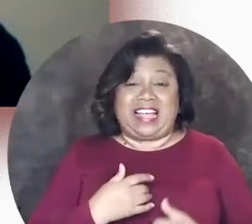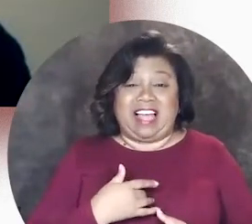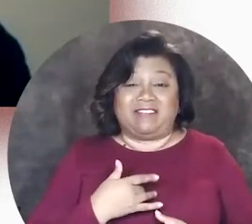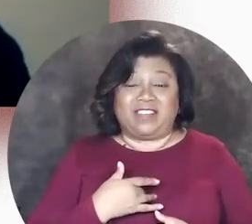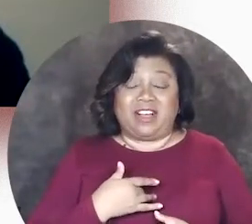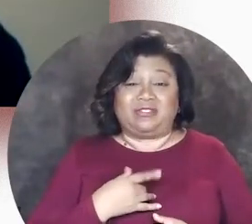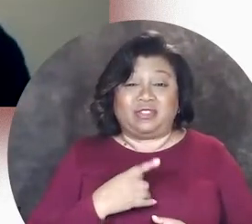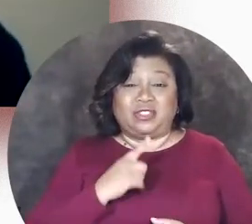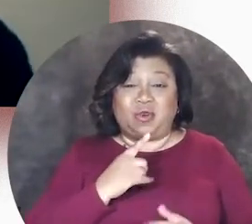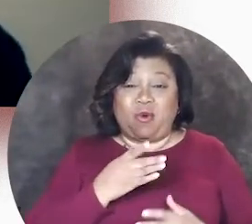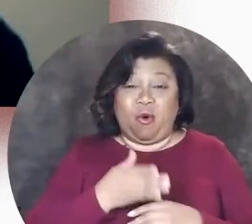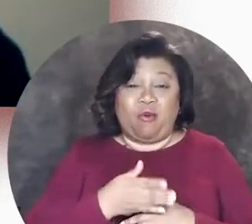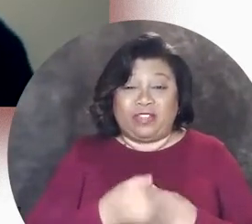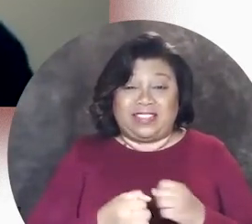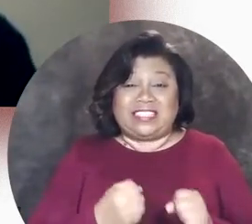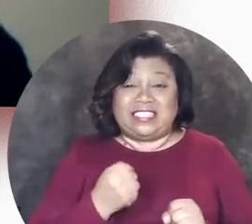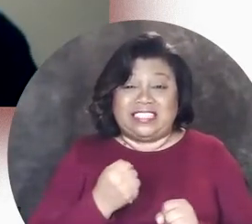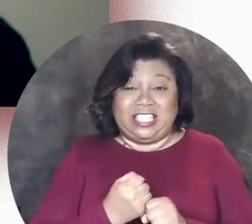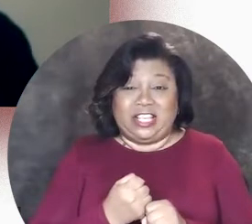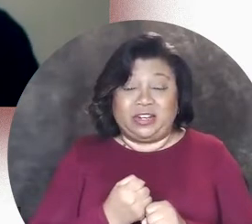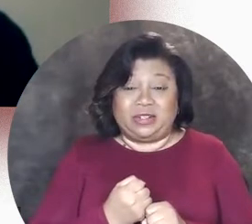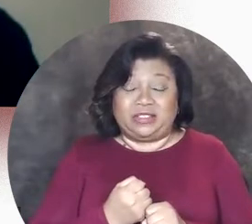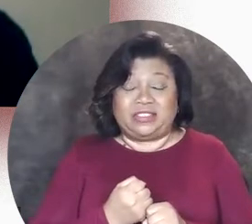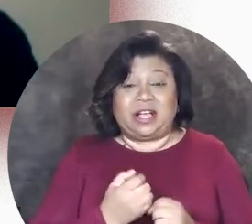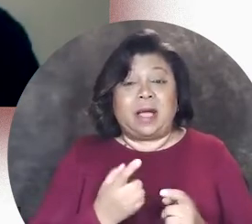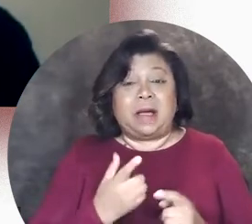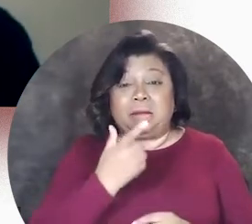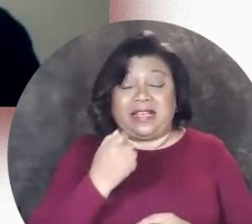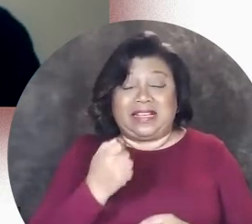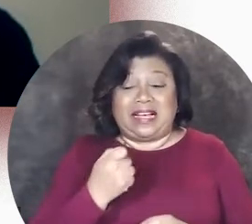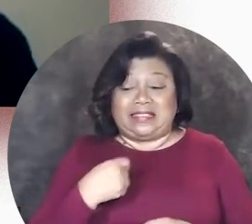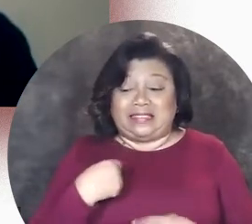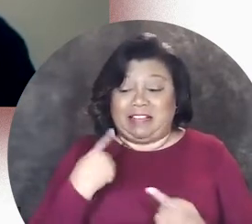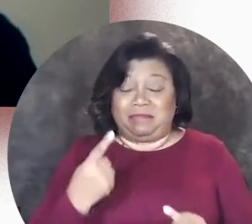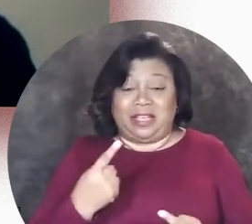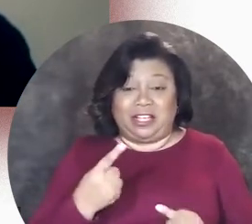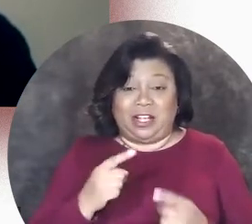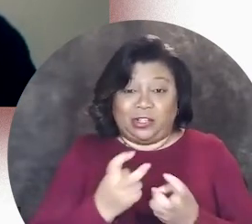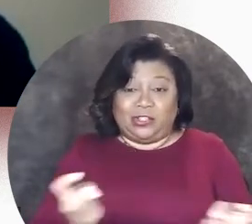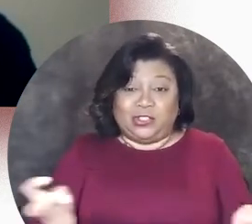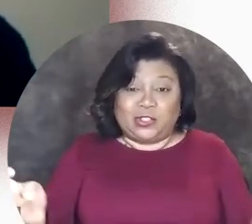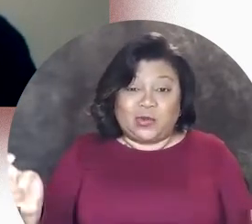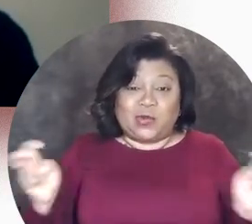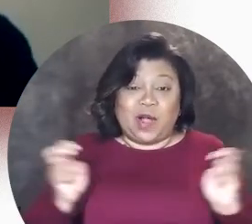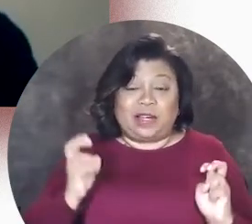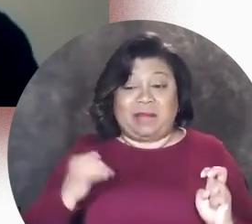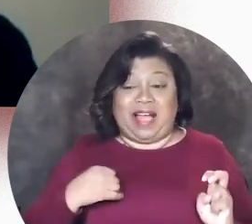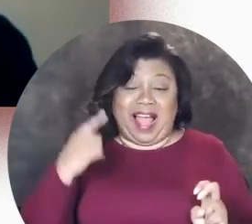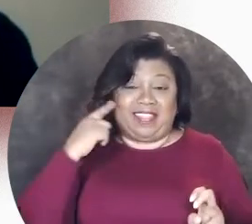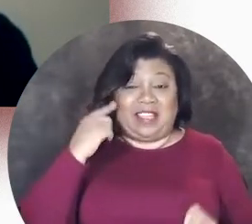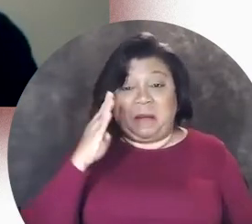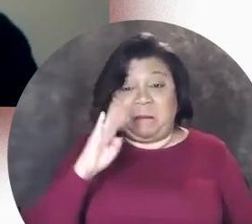I have myself matured over the years, you know, because just being surrounded by